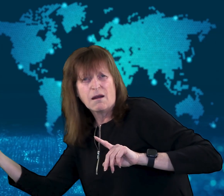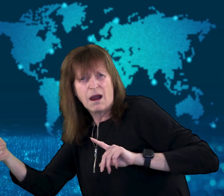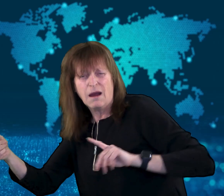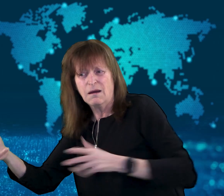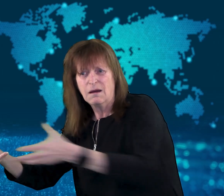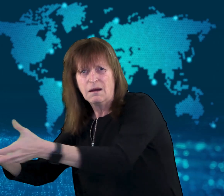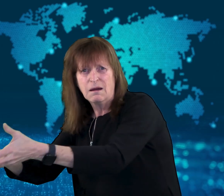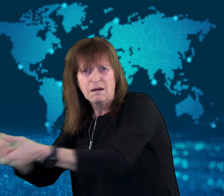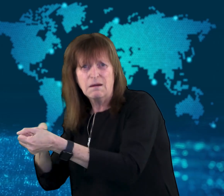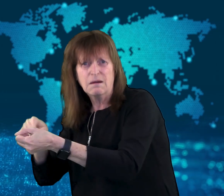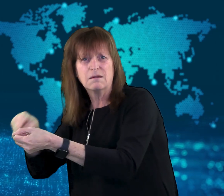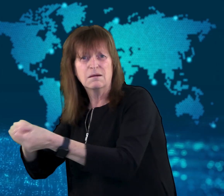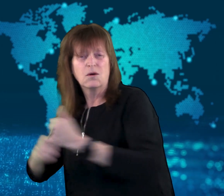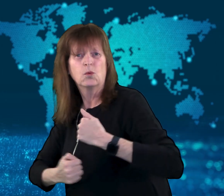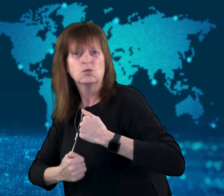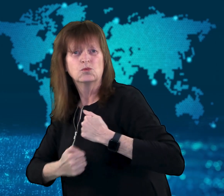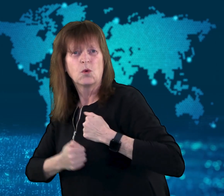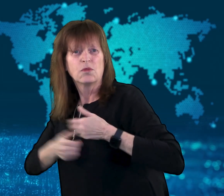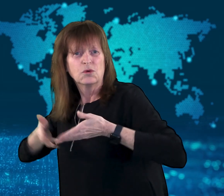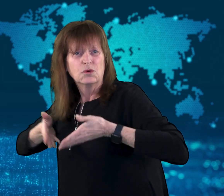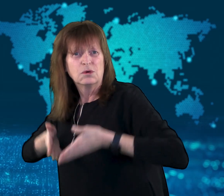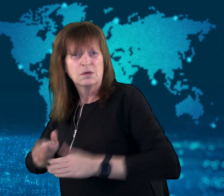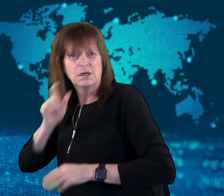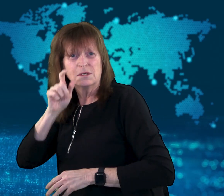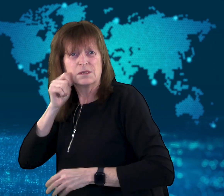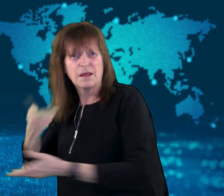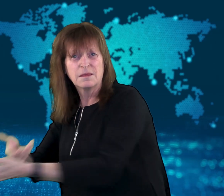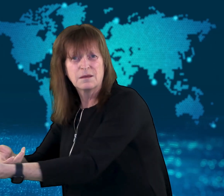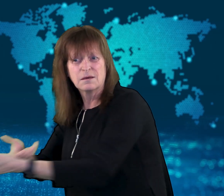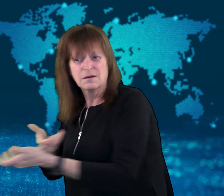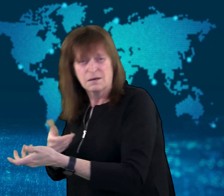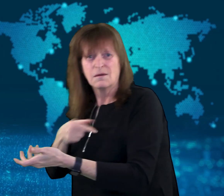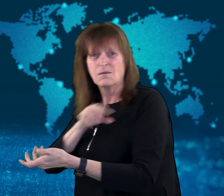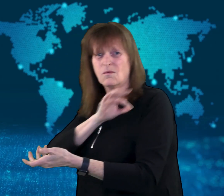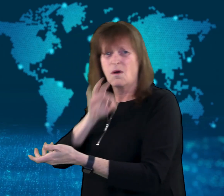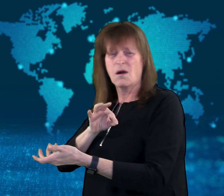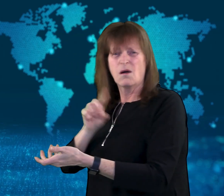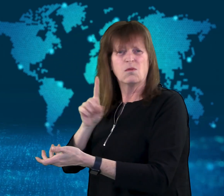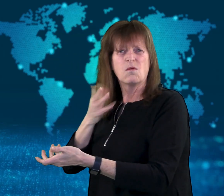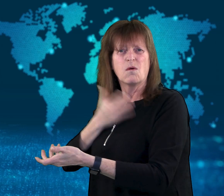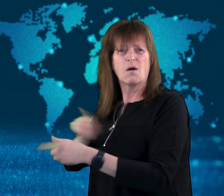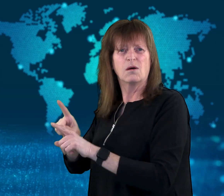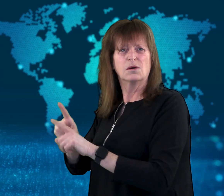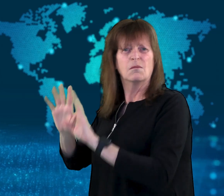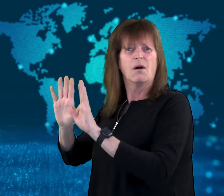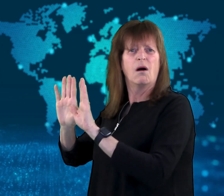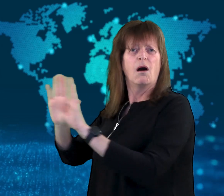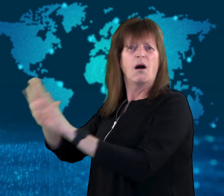than leave them out in the open to be eaten by animals.